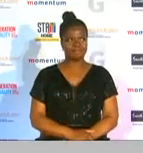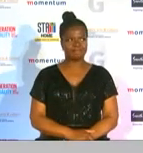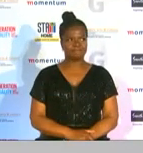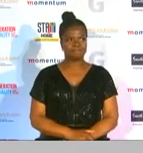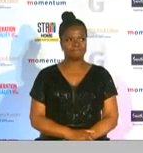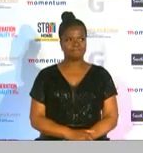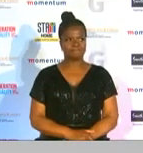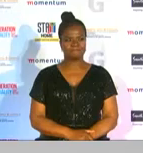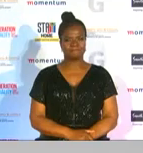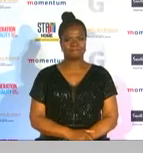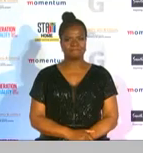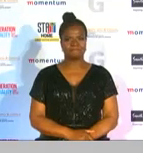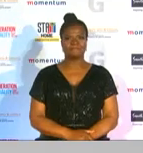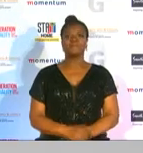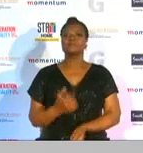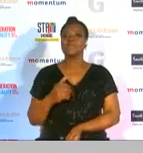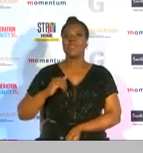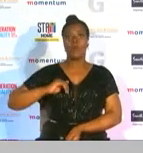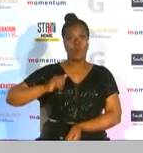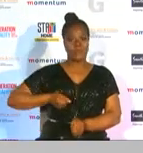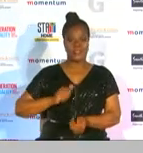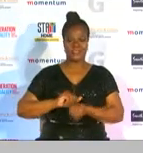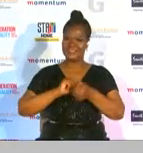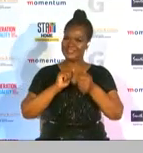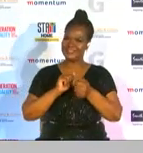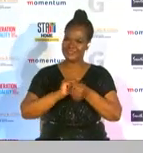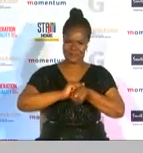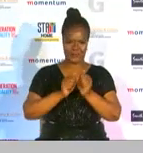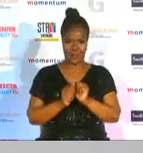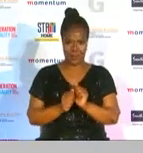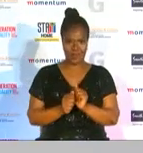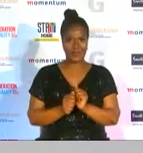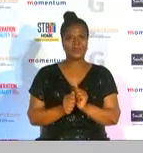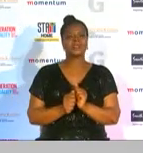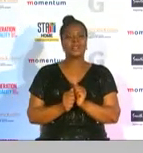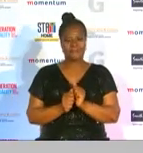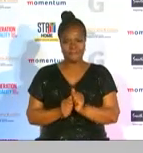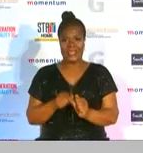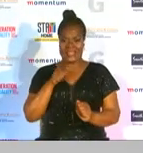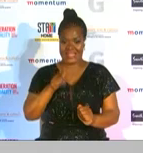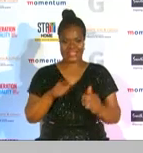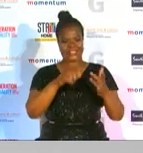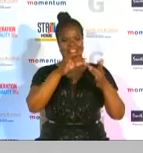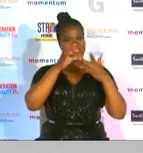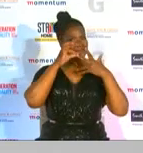and as women in the sporting industry we are forever proud of the work that this specific woman has put in place